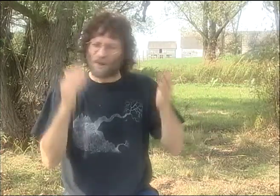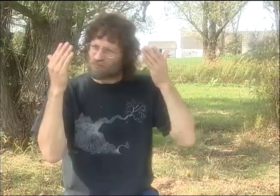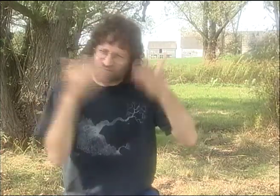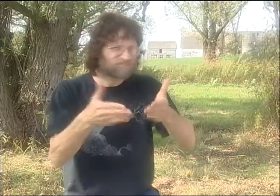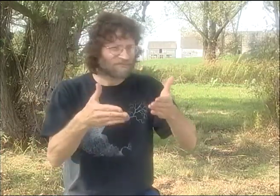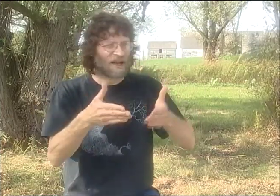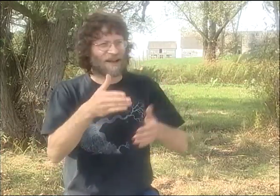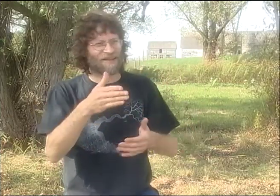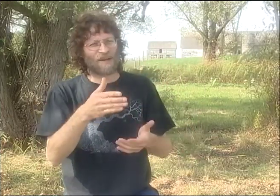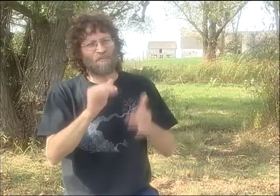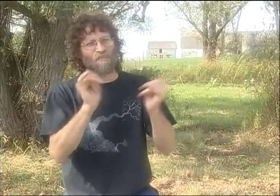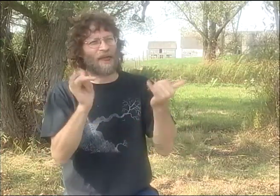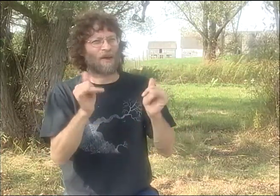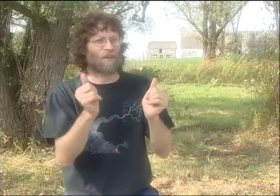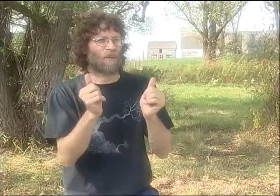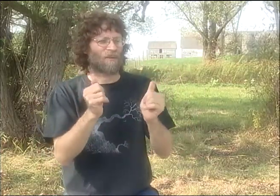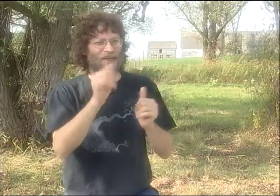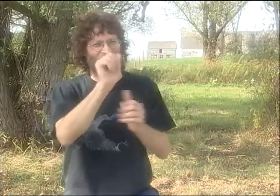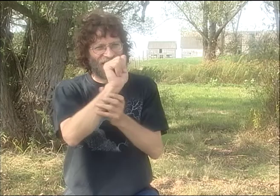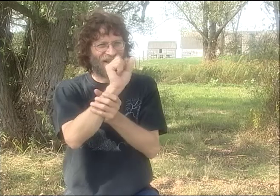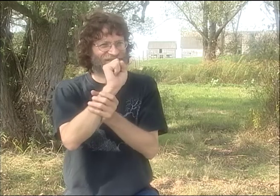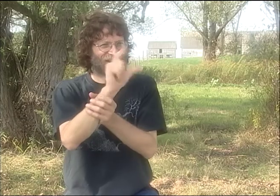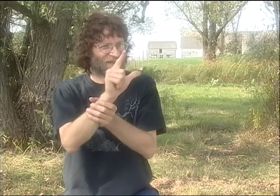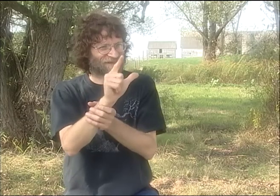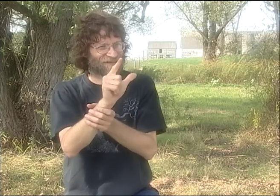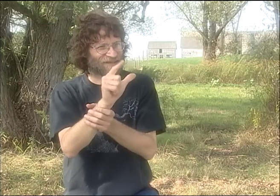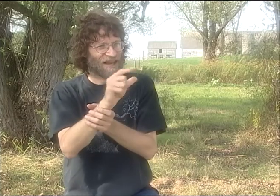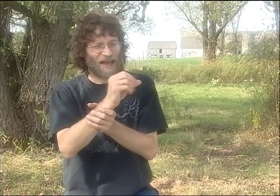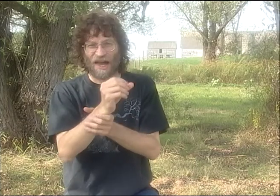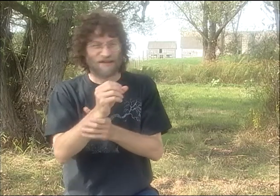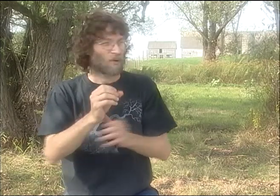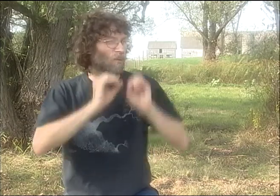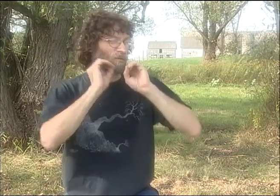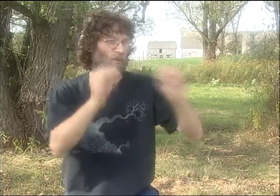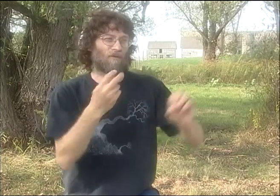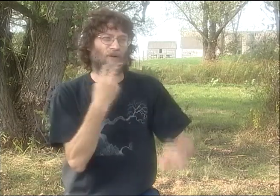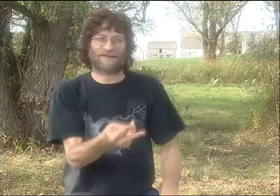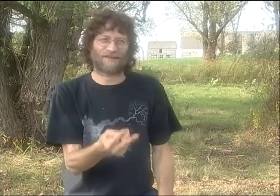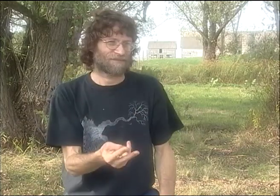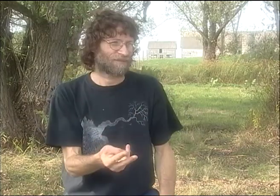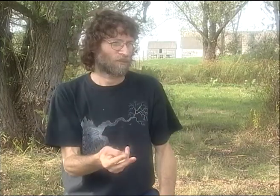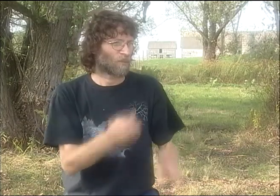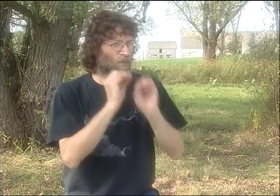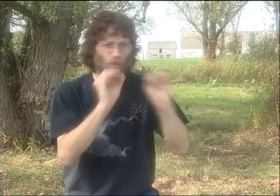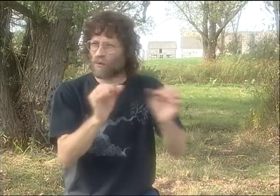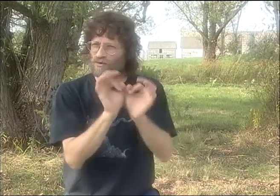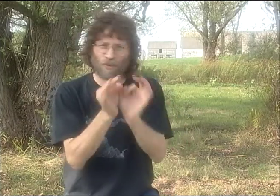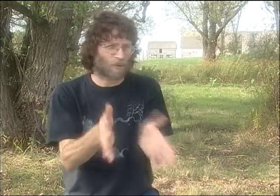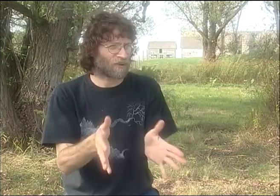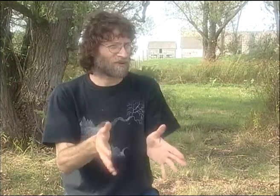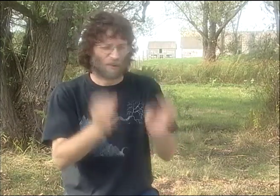BUT THE ENTIRE FOCUS OF IT WAS TO PLAY WITH LANGUAGE. IT WAS TO PLAY SPECIFICALLY WITH ASL.